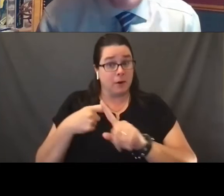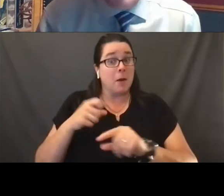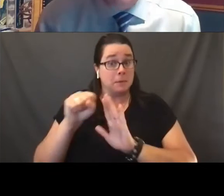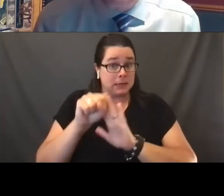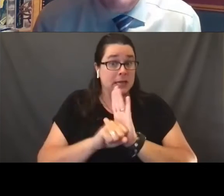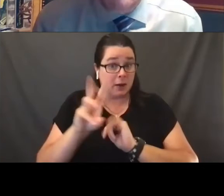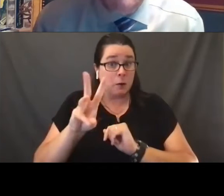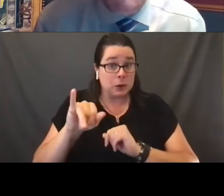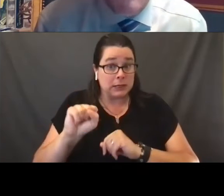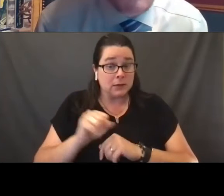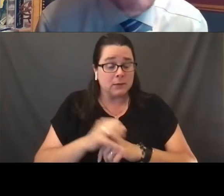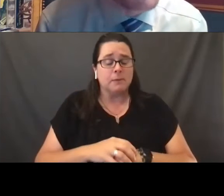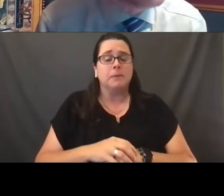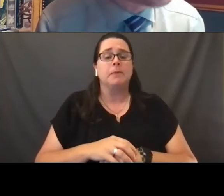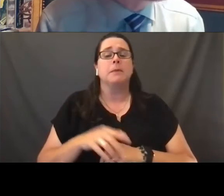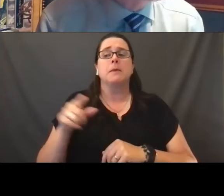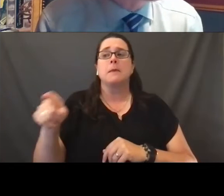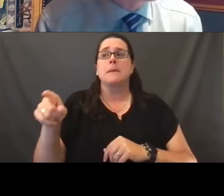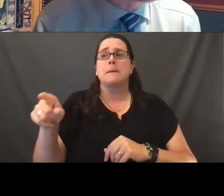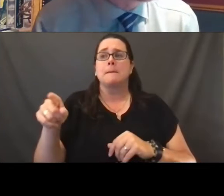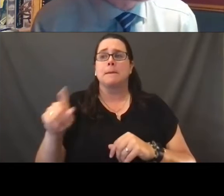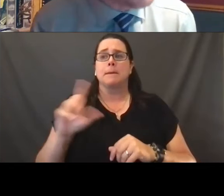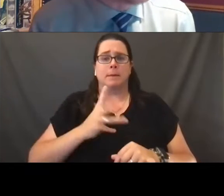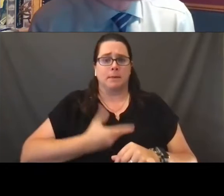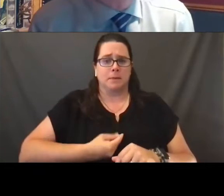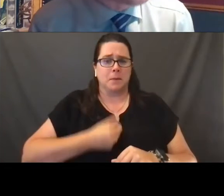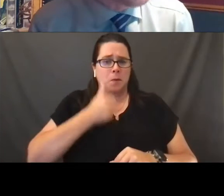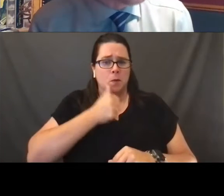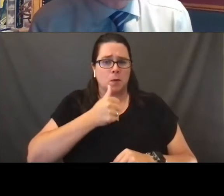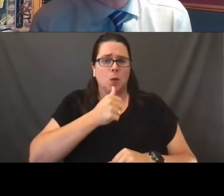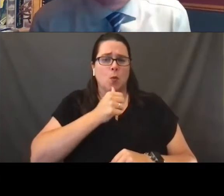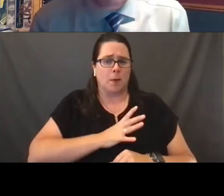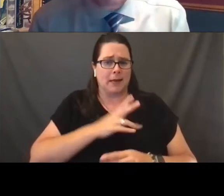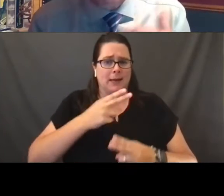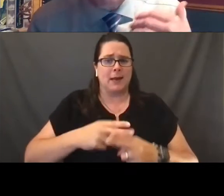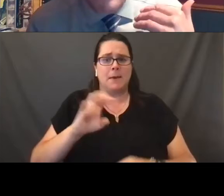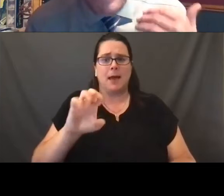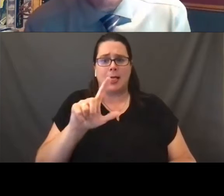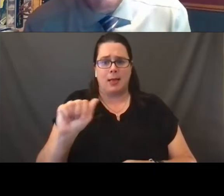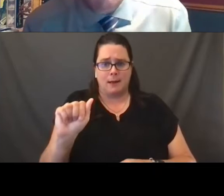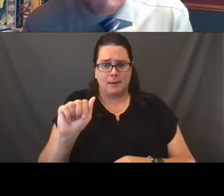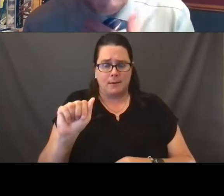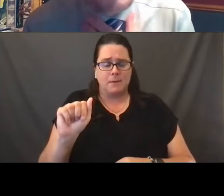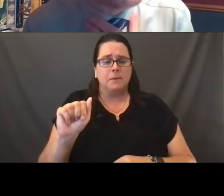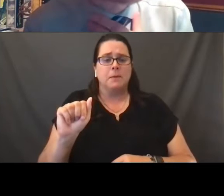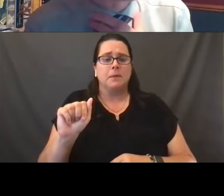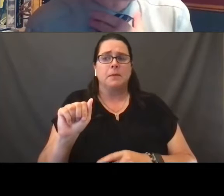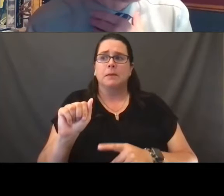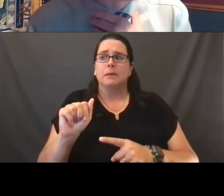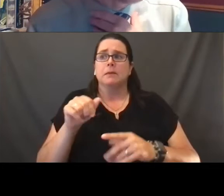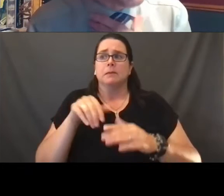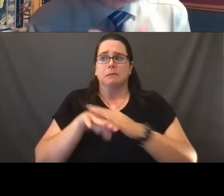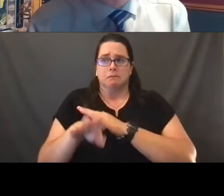A transgender woman named Ella entered the criminal justice system there